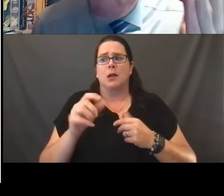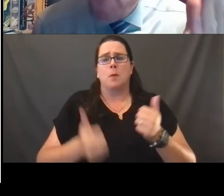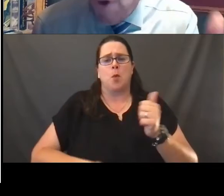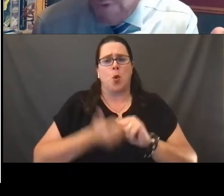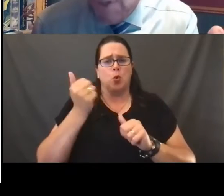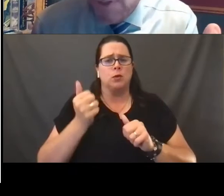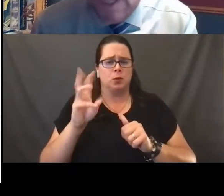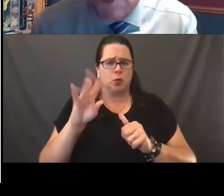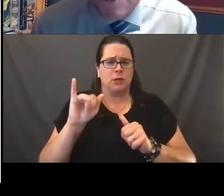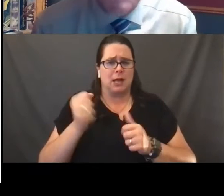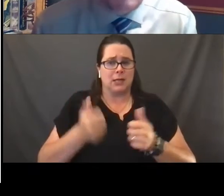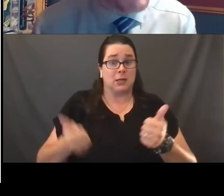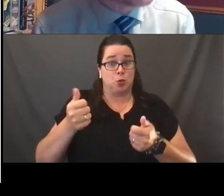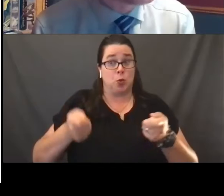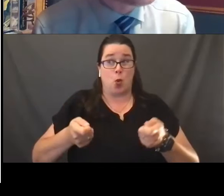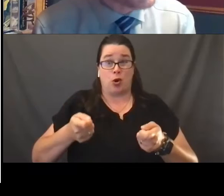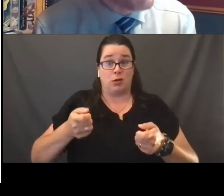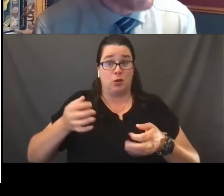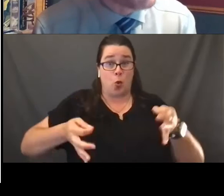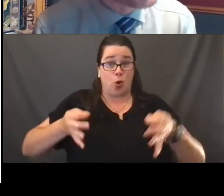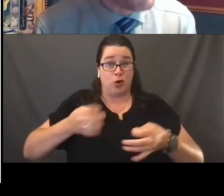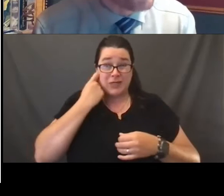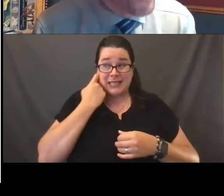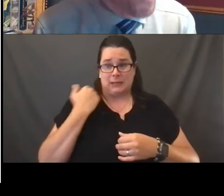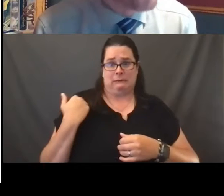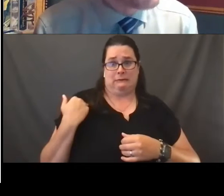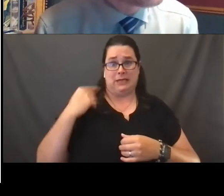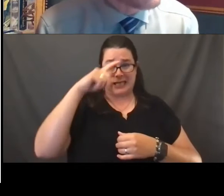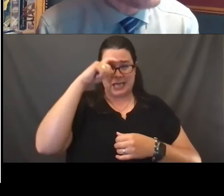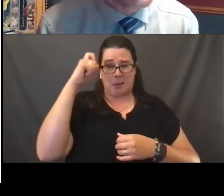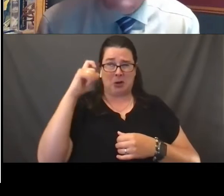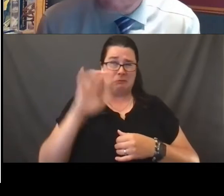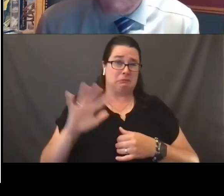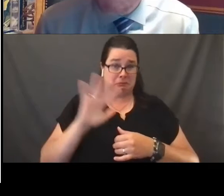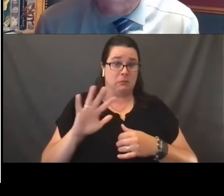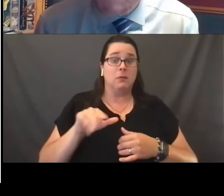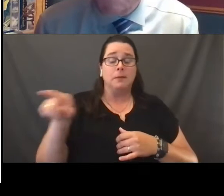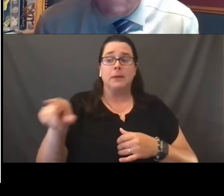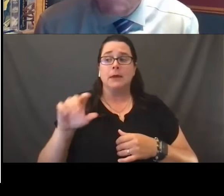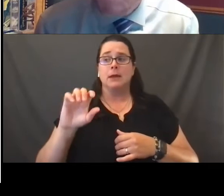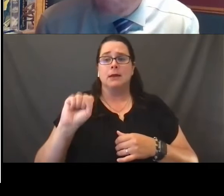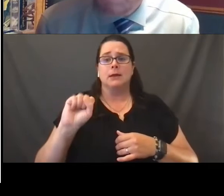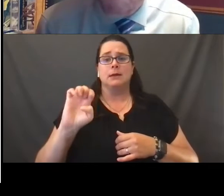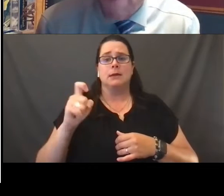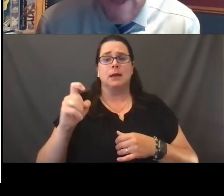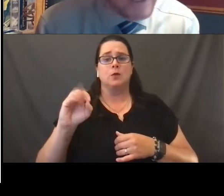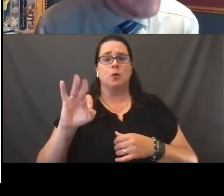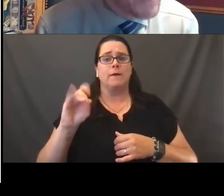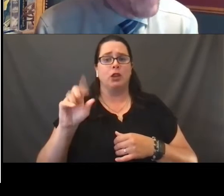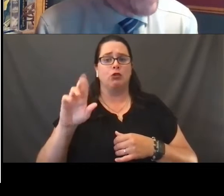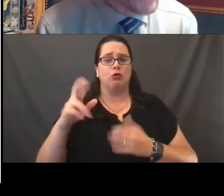again very recently, just this past summer or so, was that sex offender registration, including for Ella,